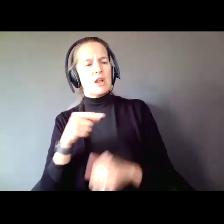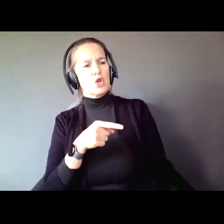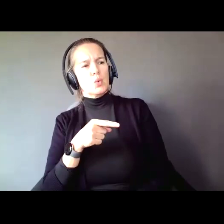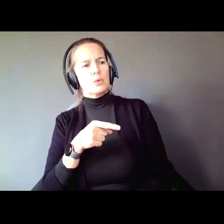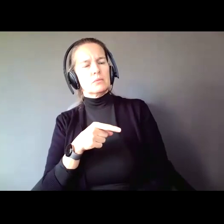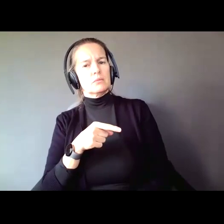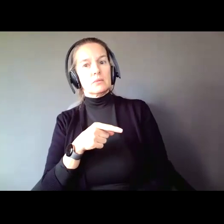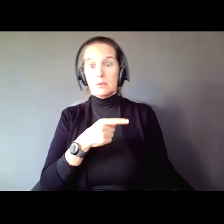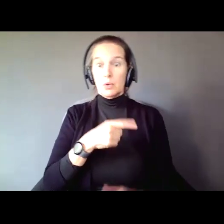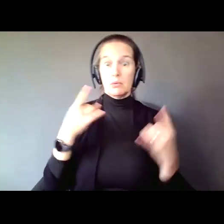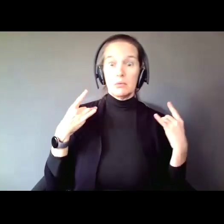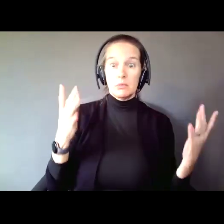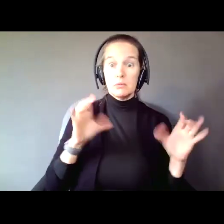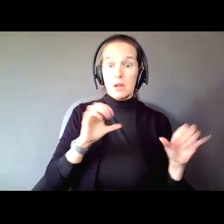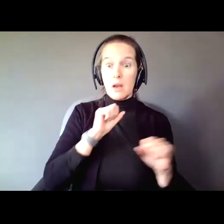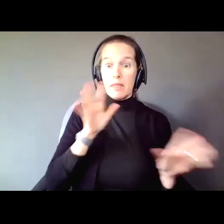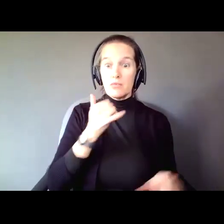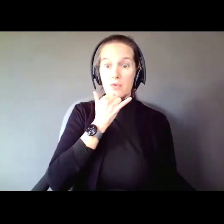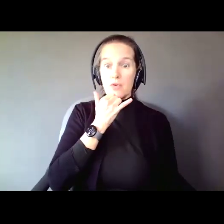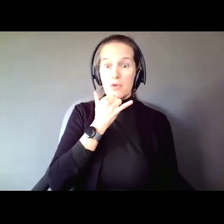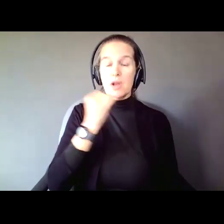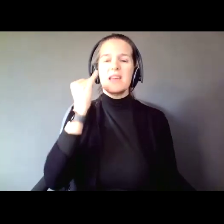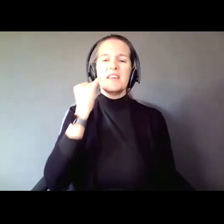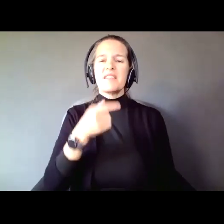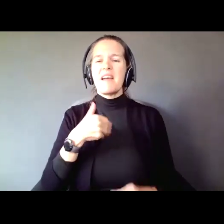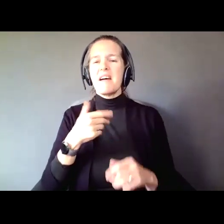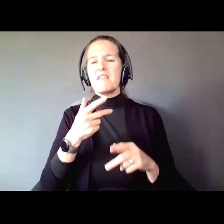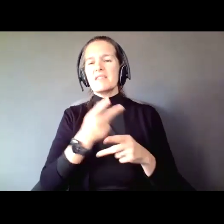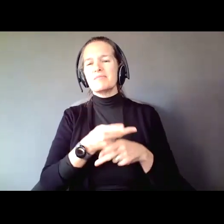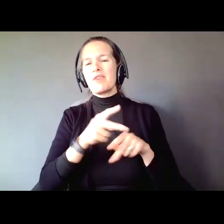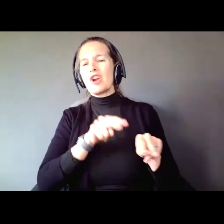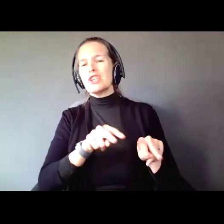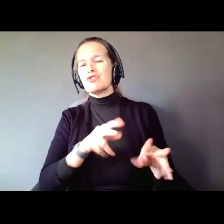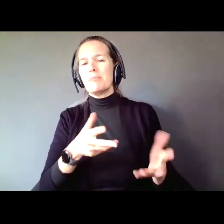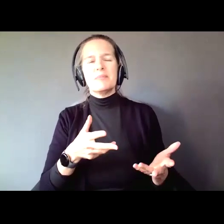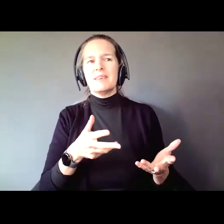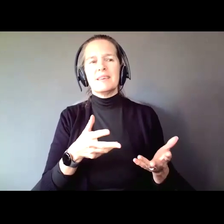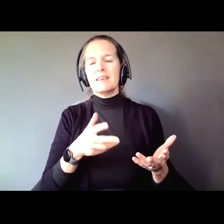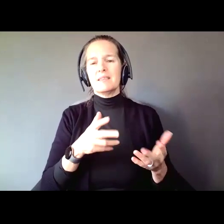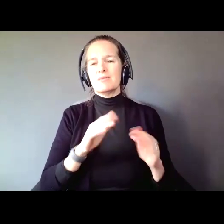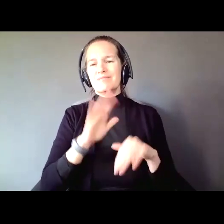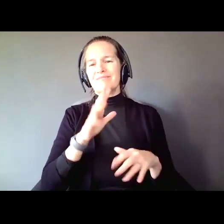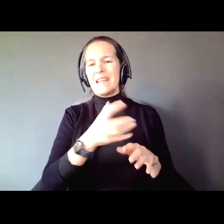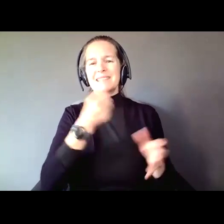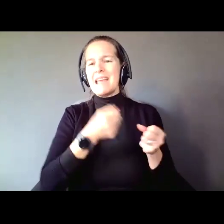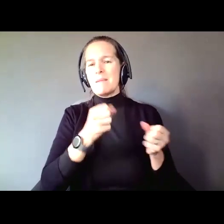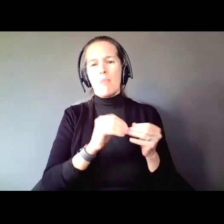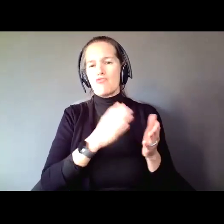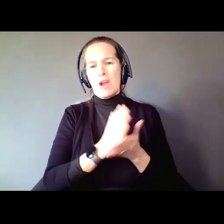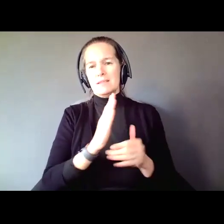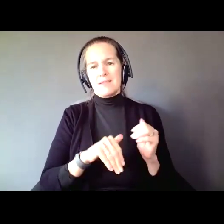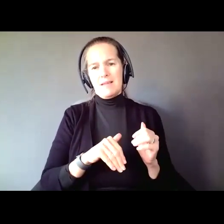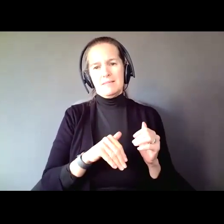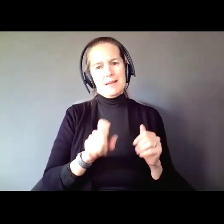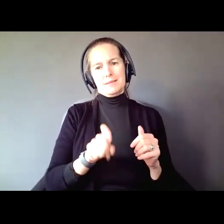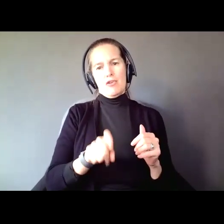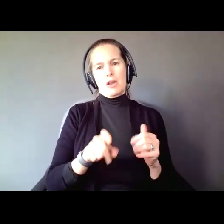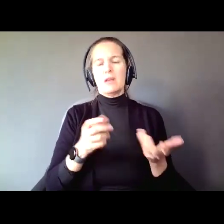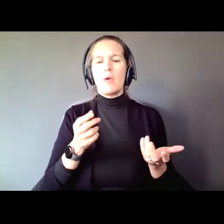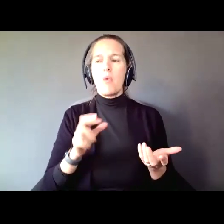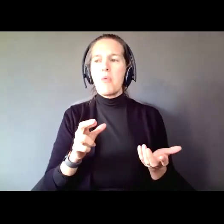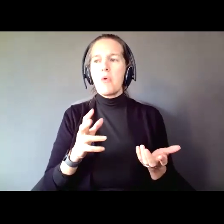When there are guardianships, particularly what I call over broad, and undue guardianships, guardianships that take away